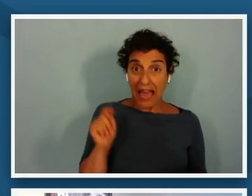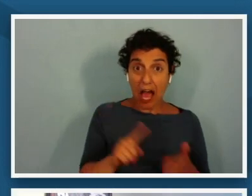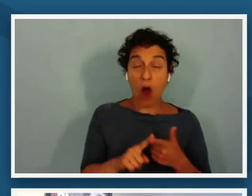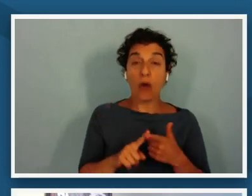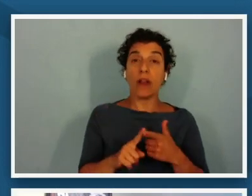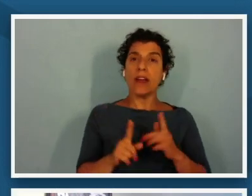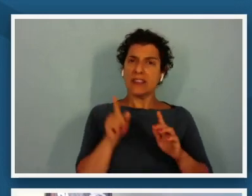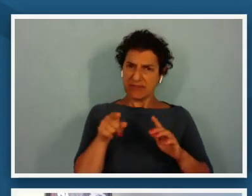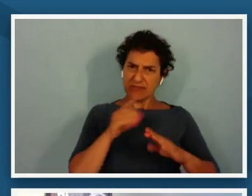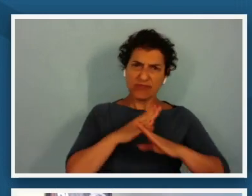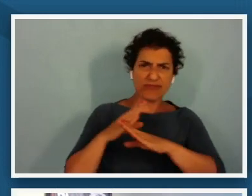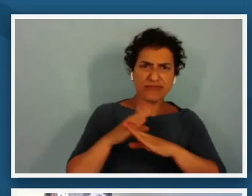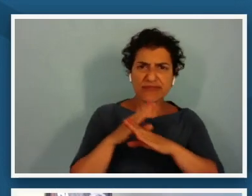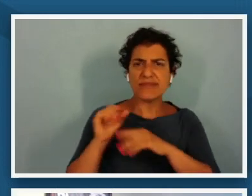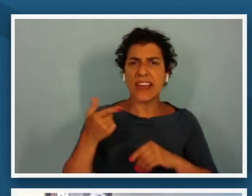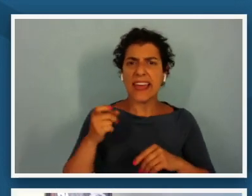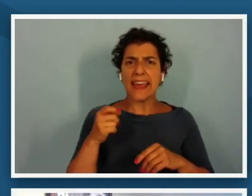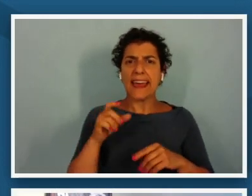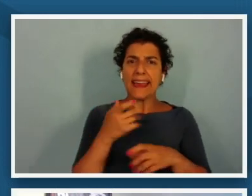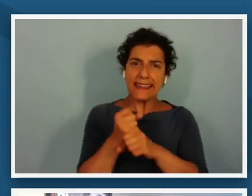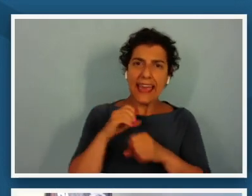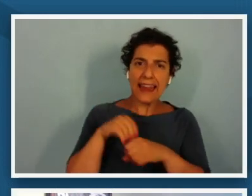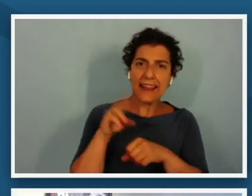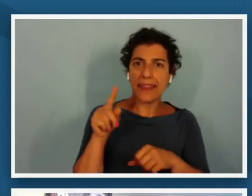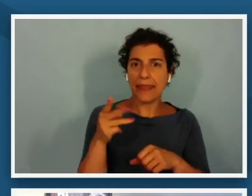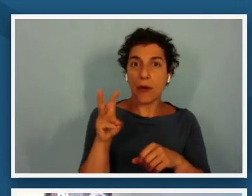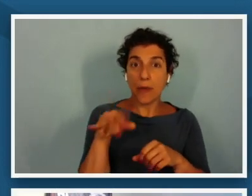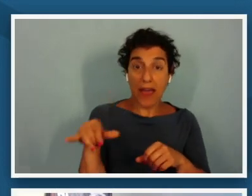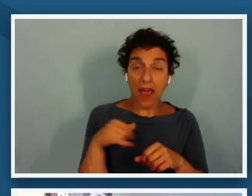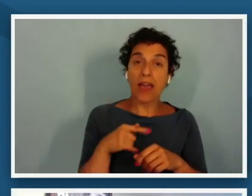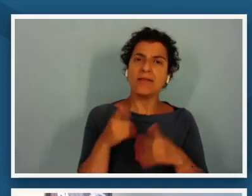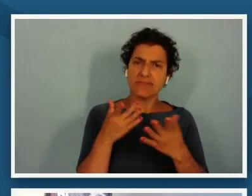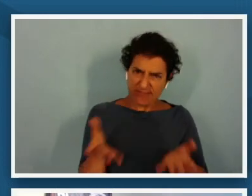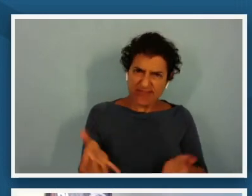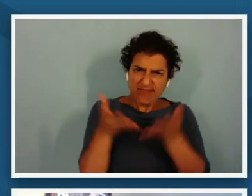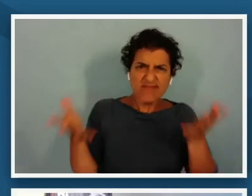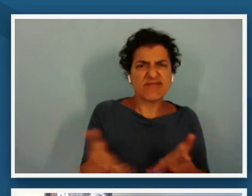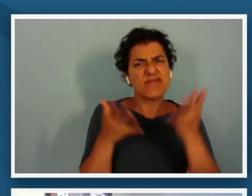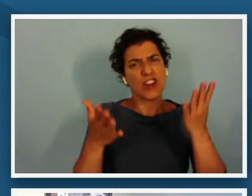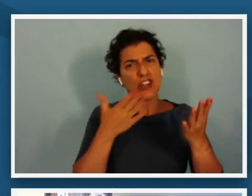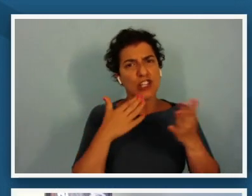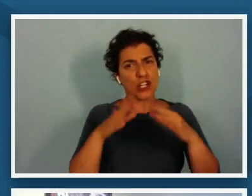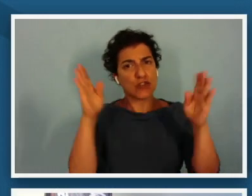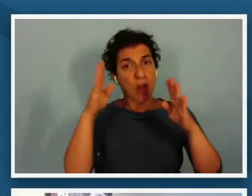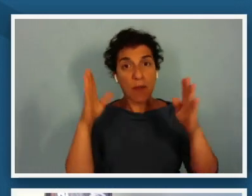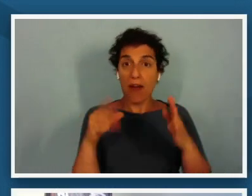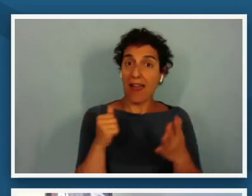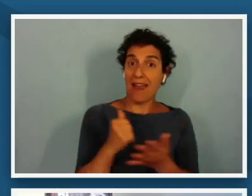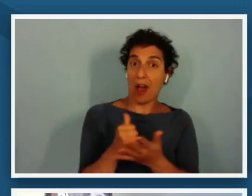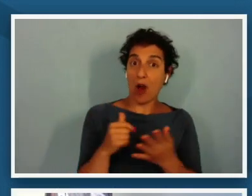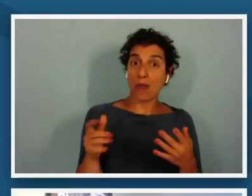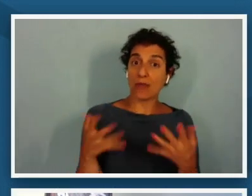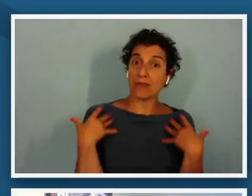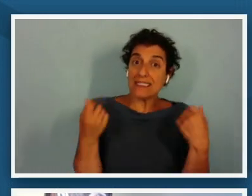get in good trouble necessary trouble and help redeem the soul of america